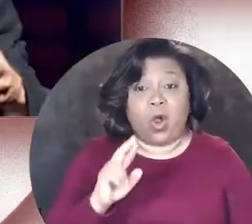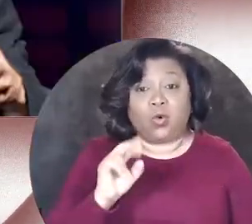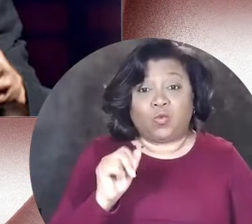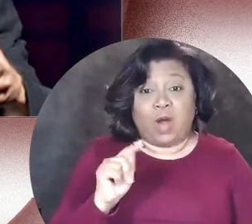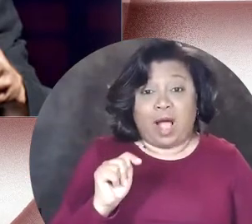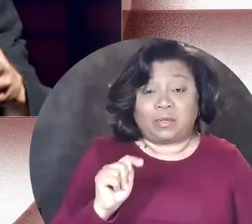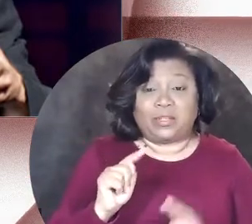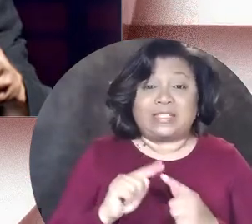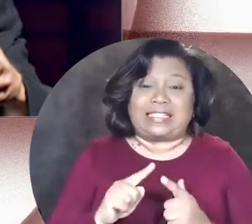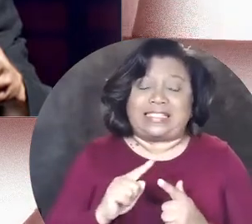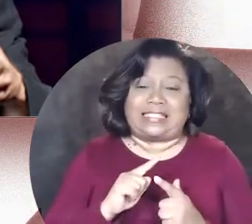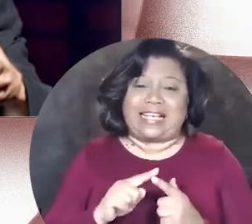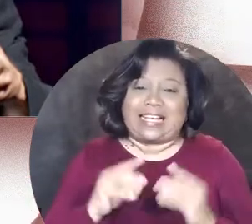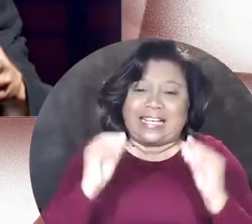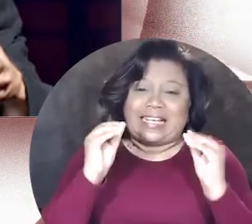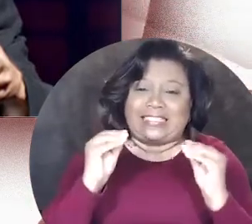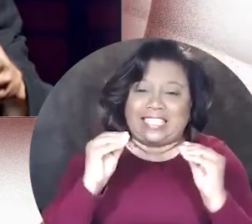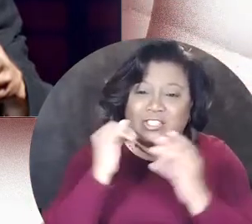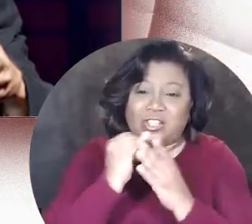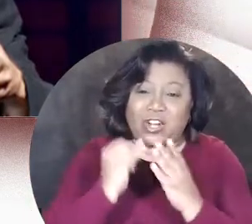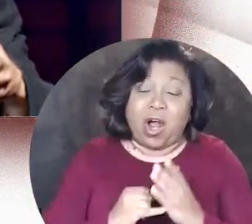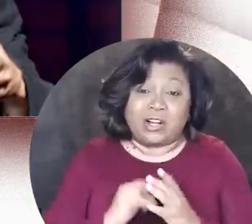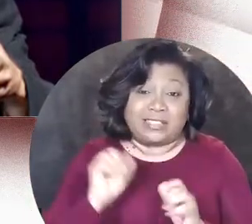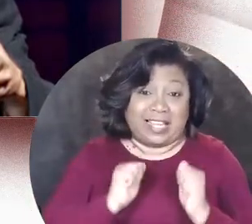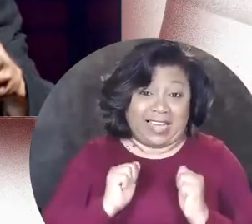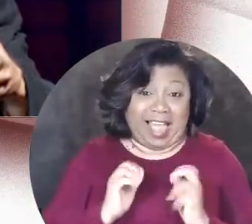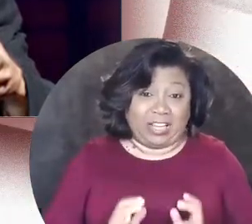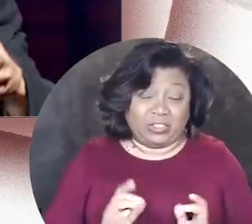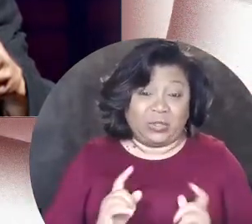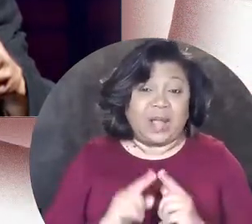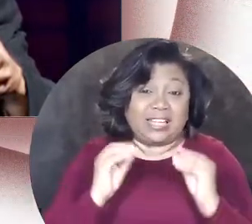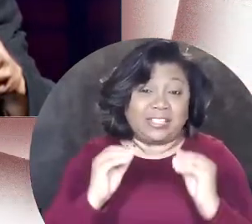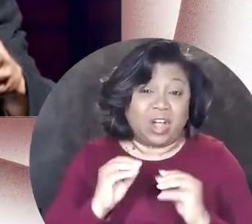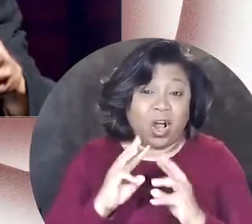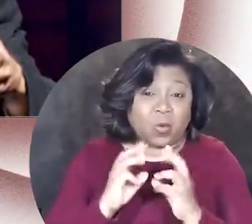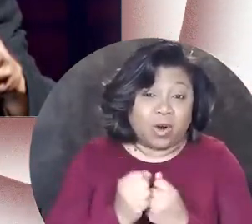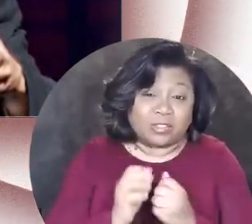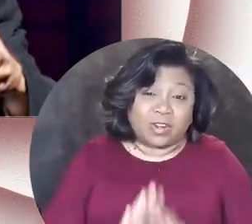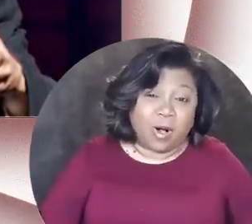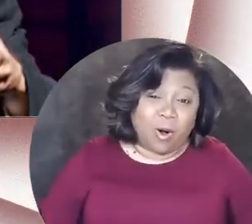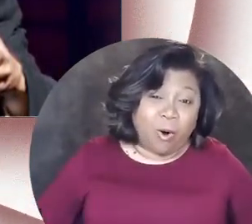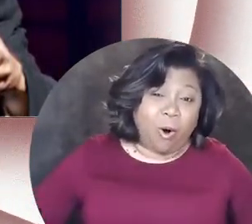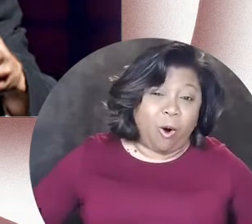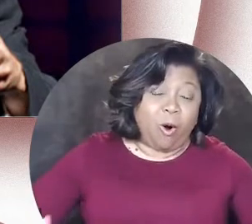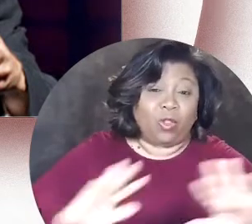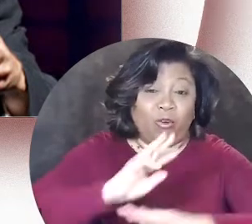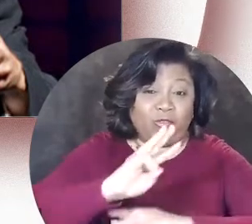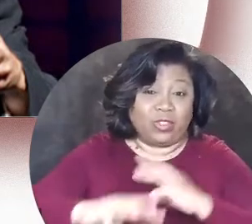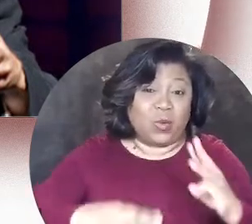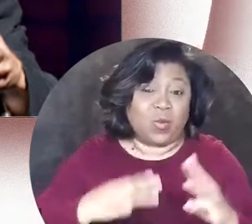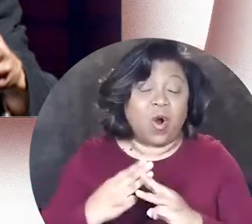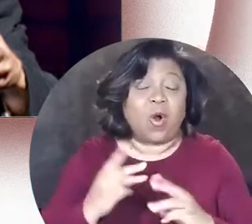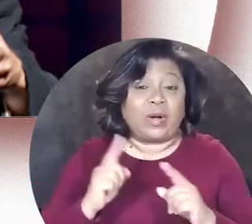Robert Schleifer is a teaching artist and actor and has taught workshops all over the world